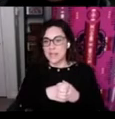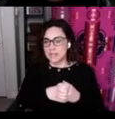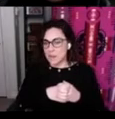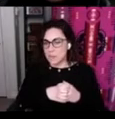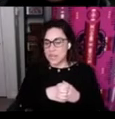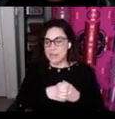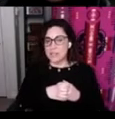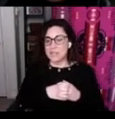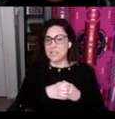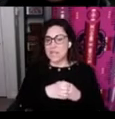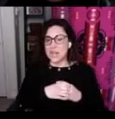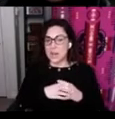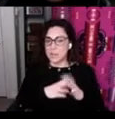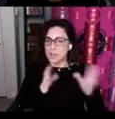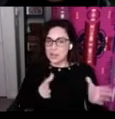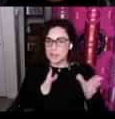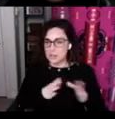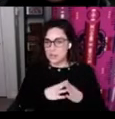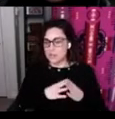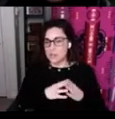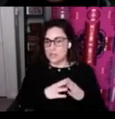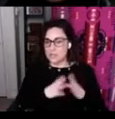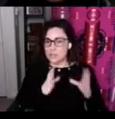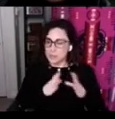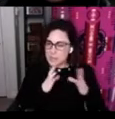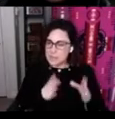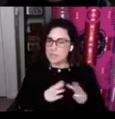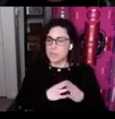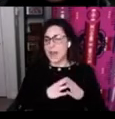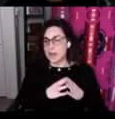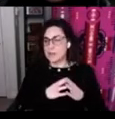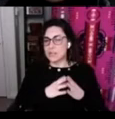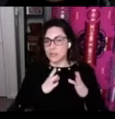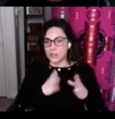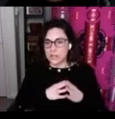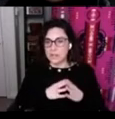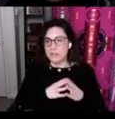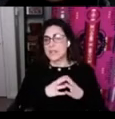language houses but not exclusively those things but places where adults are learning